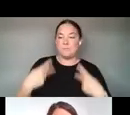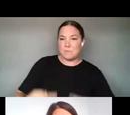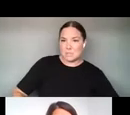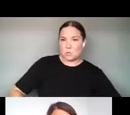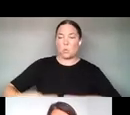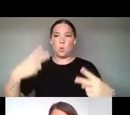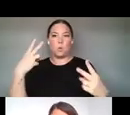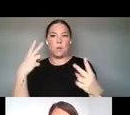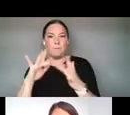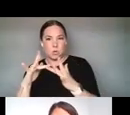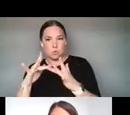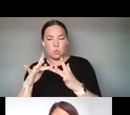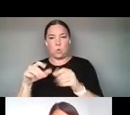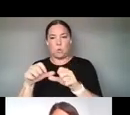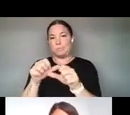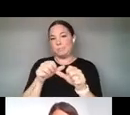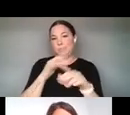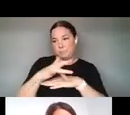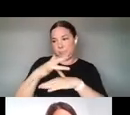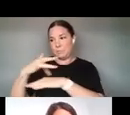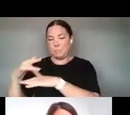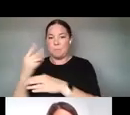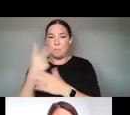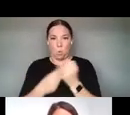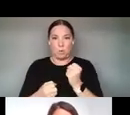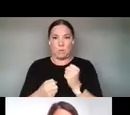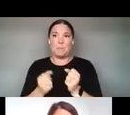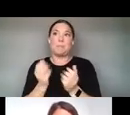WHICH CERTAINLY BECAME MORE IMPORTANT DURING THIS TIME OF COVID-19.